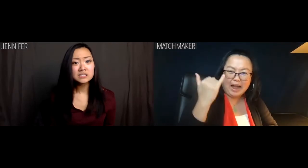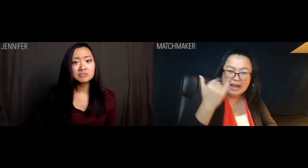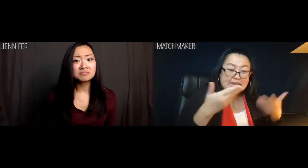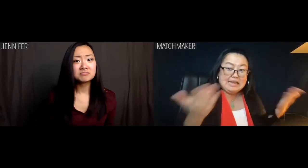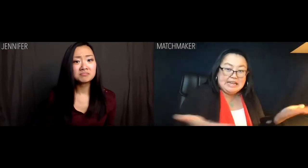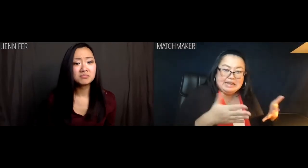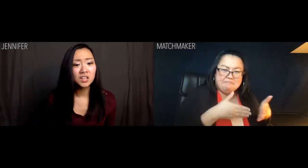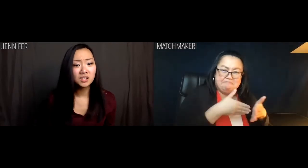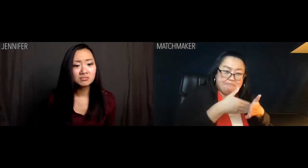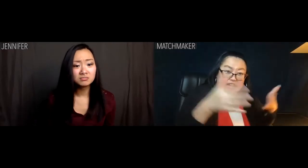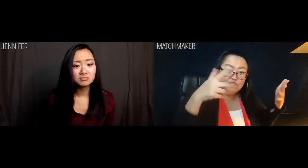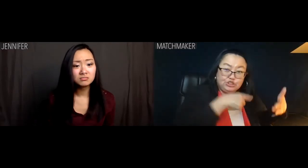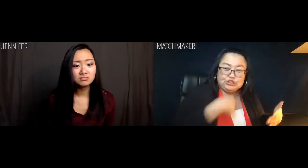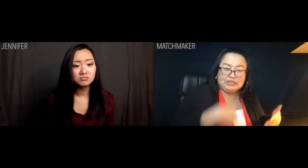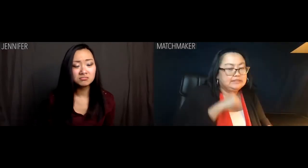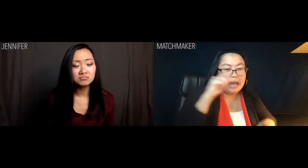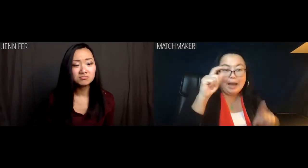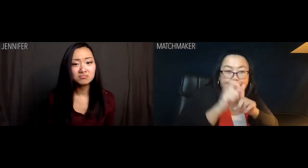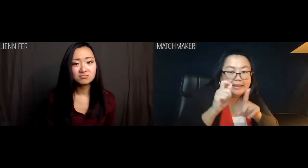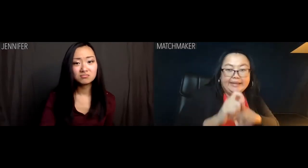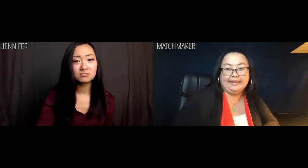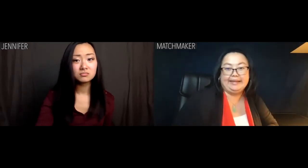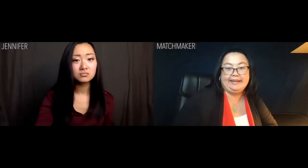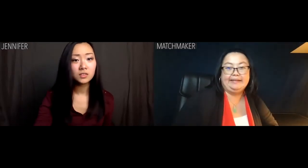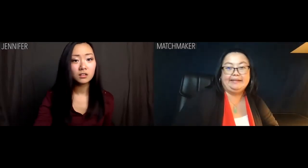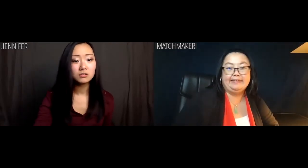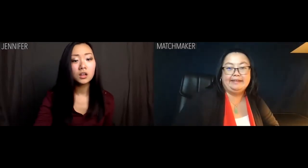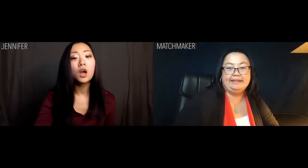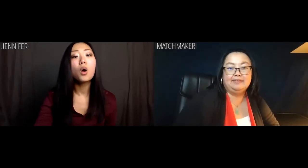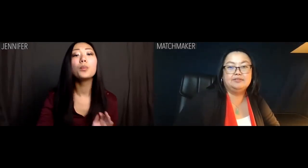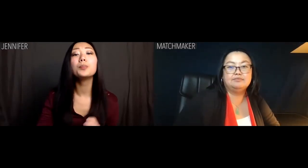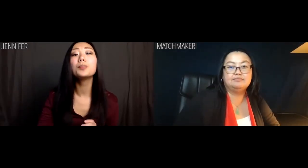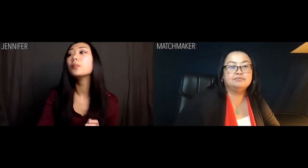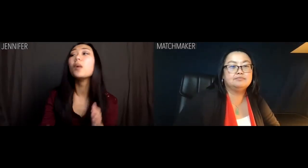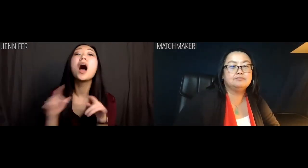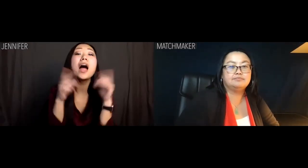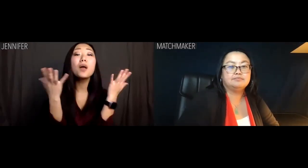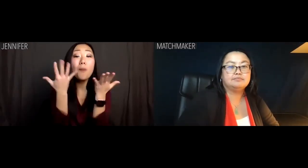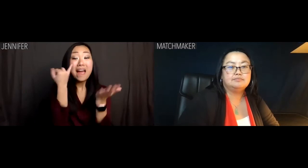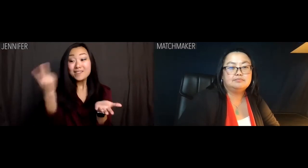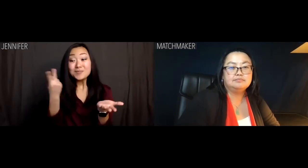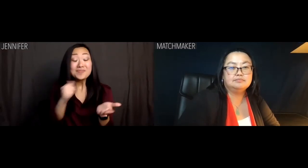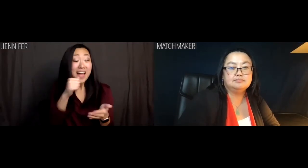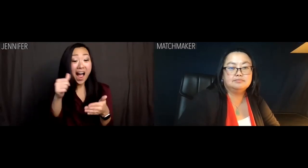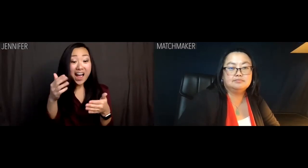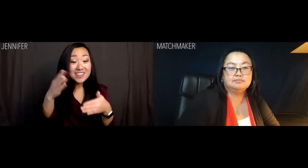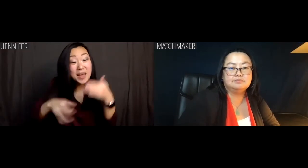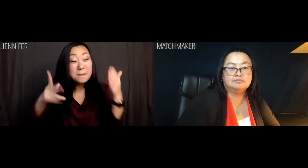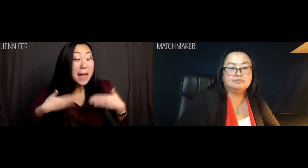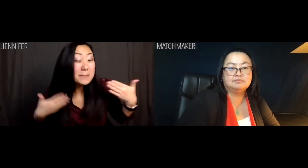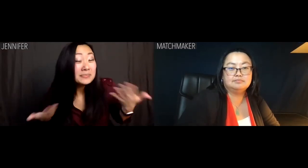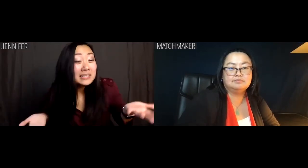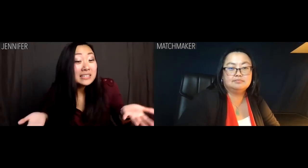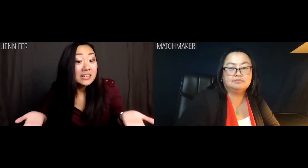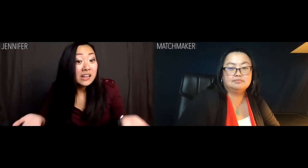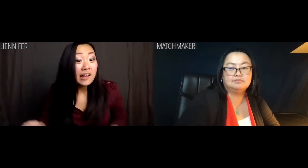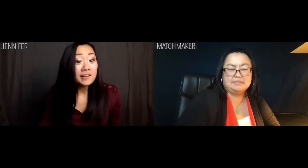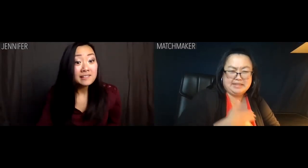We didn't get to a billion Chinese by being so picky. Jennifer: But what if we don't end up happy?